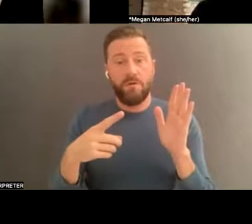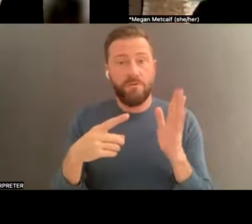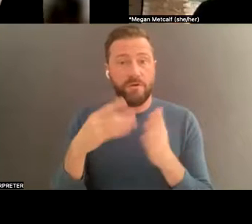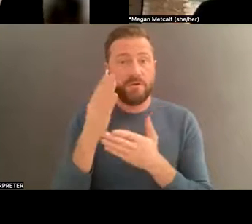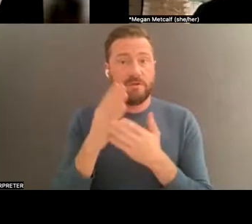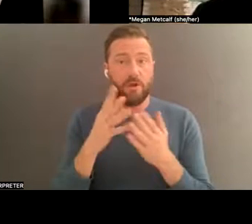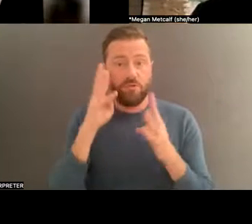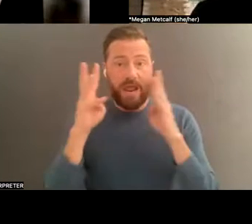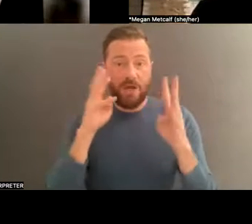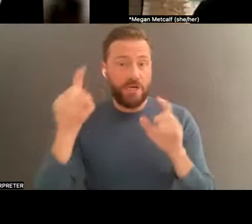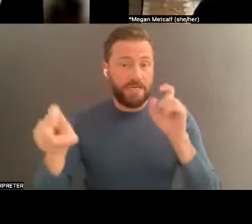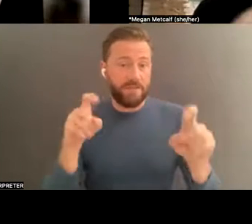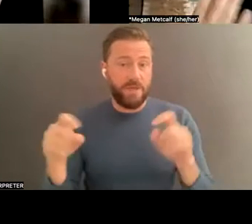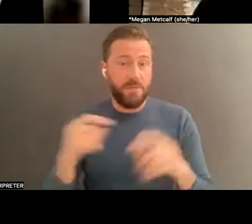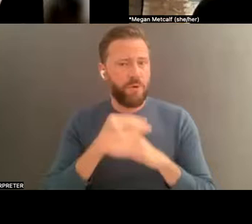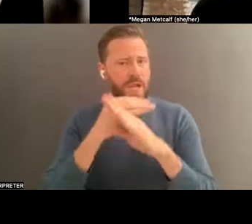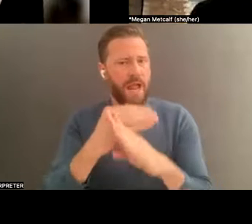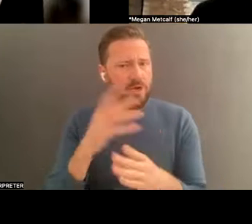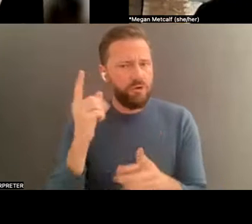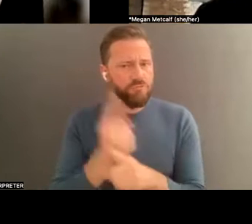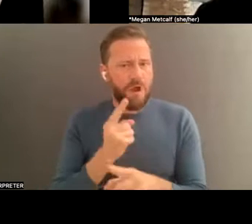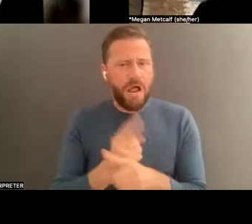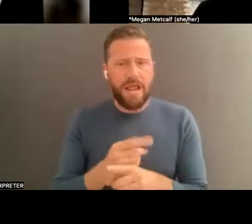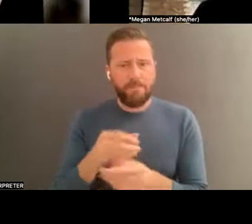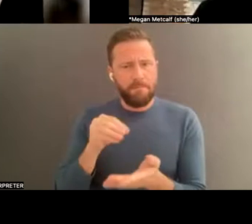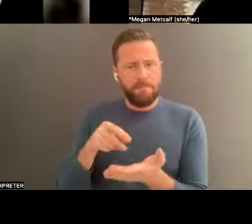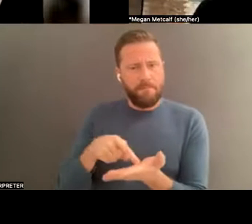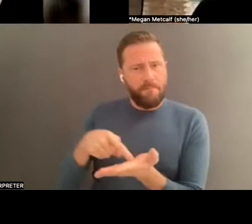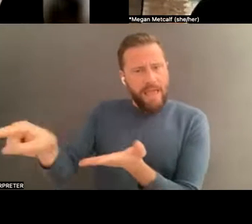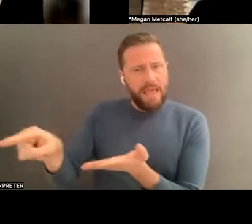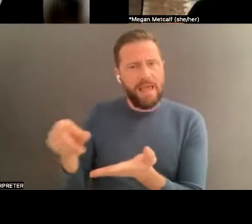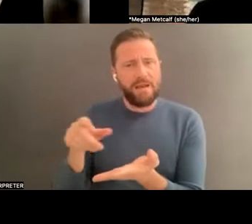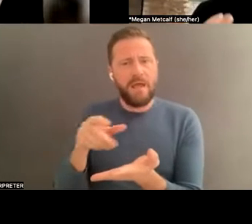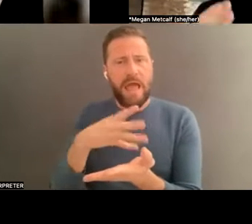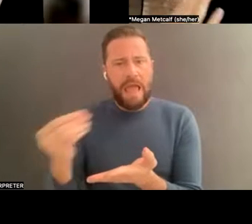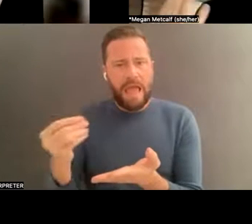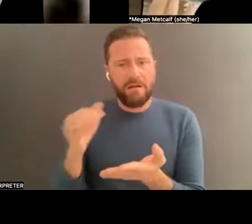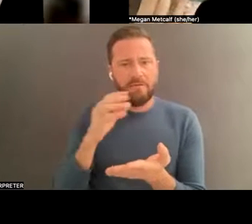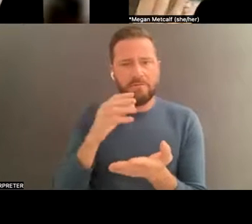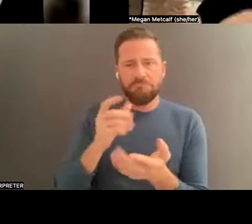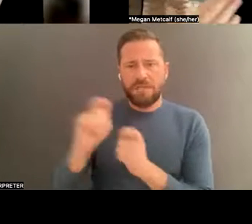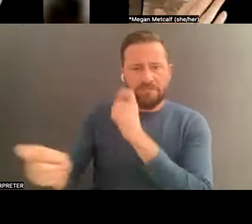, like reimmuneiated and resourced , and